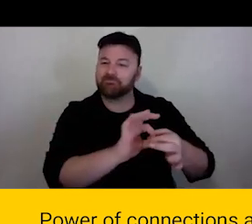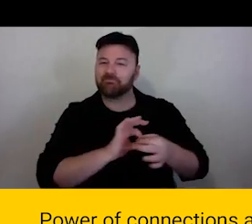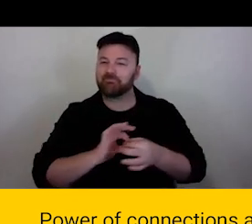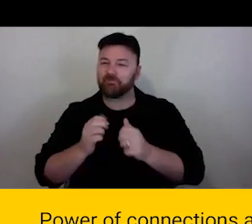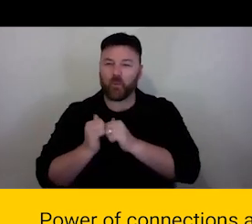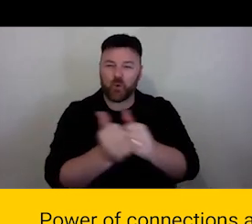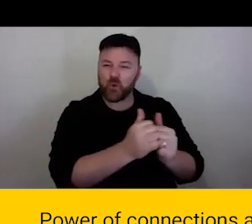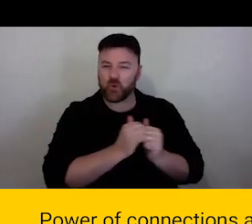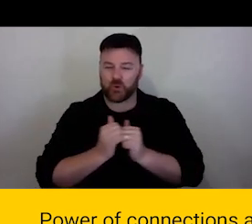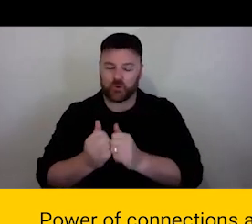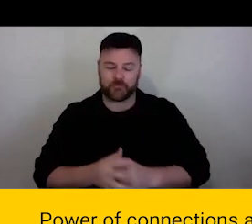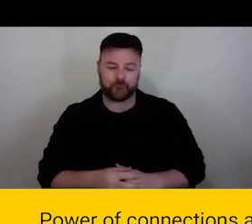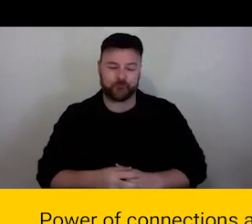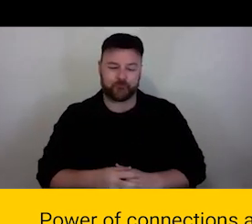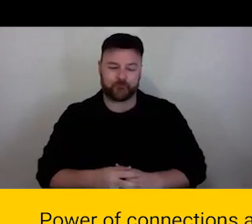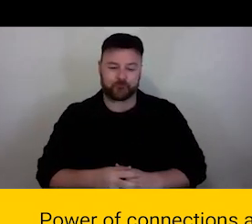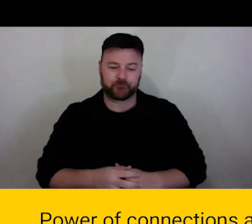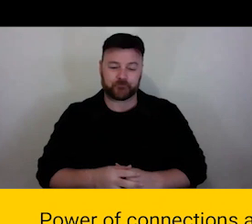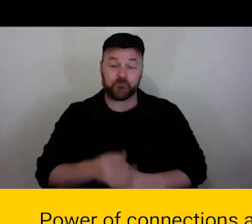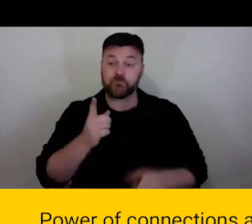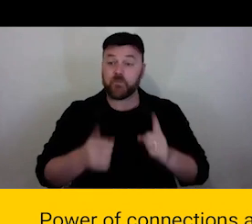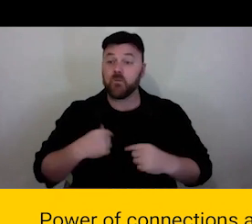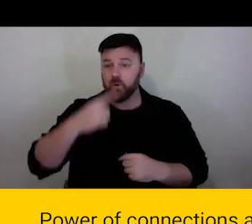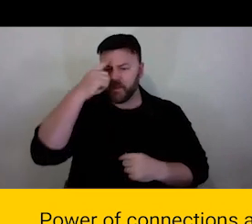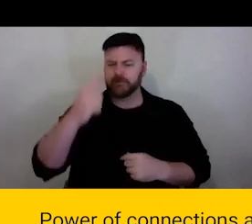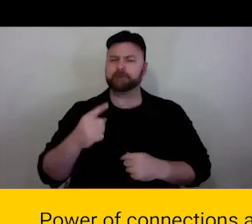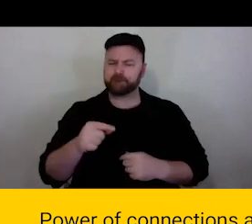will do is spend time thinking through alternative models for that eco system.